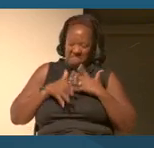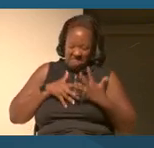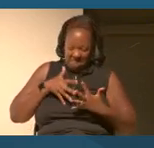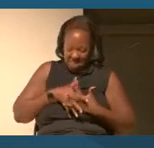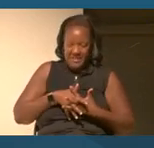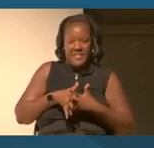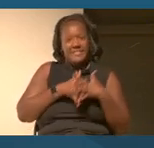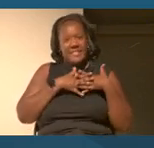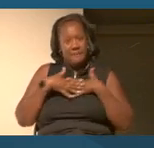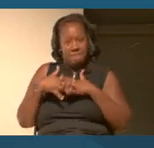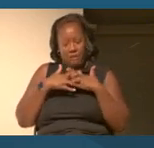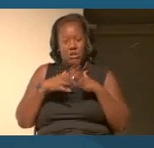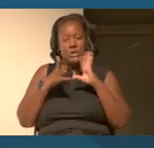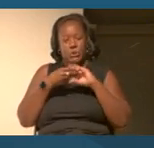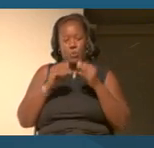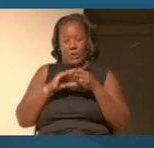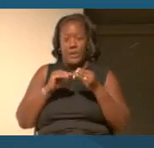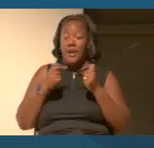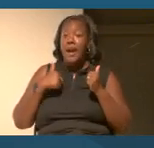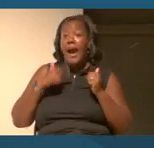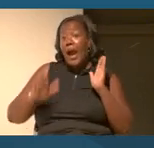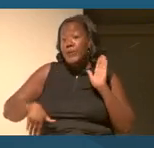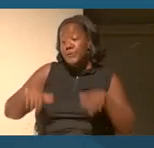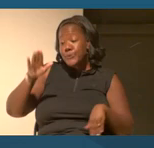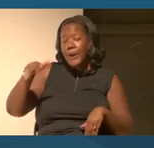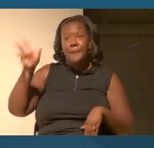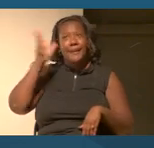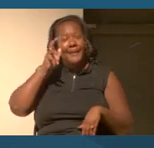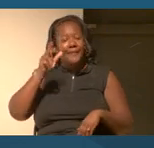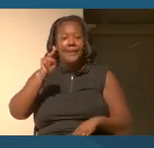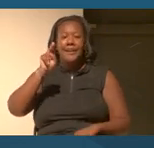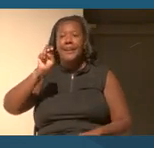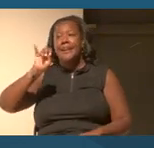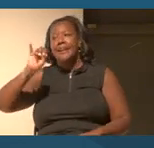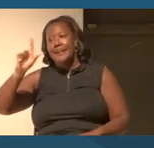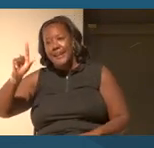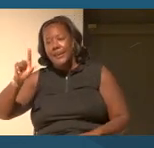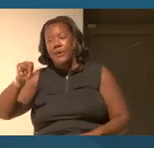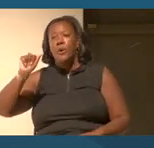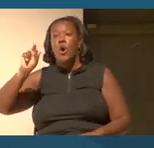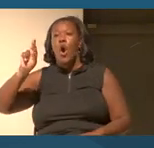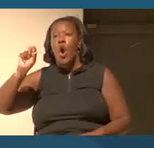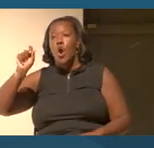And I grew up really hearing the story about Neil Armstrong and Buzz, you know, and these